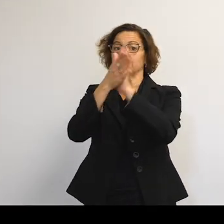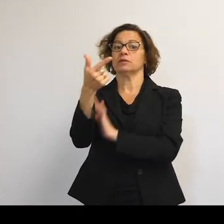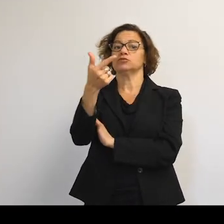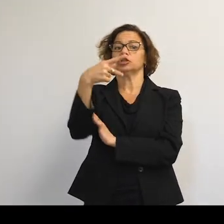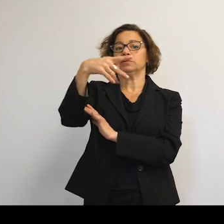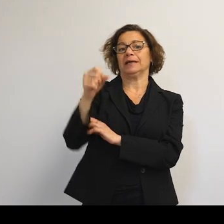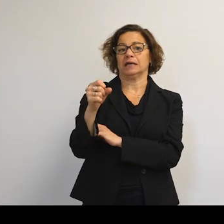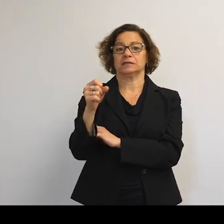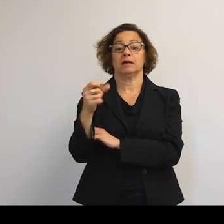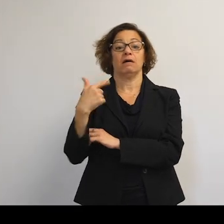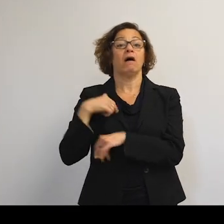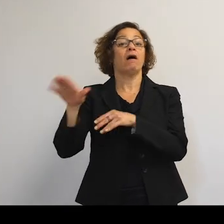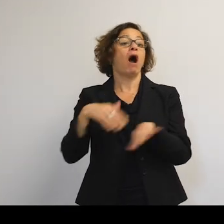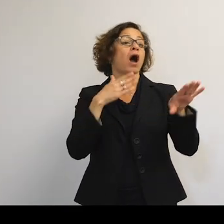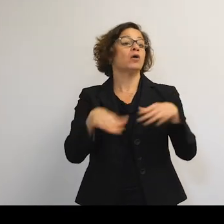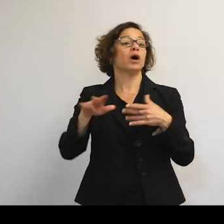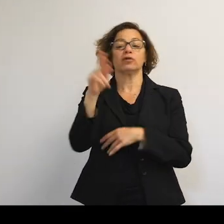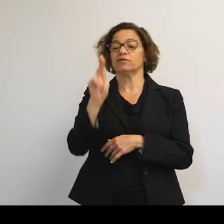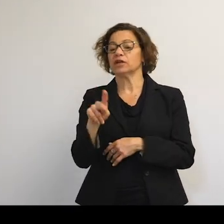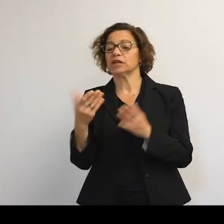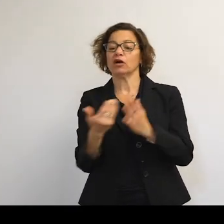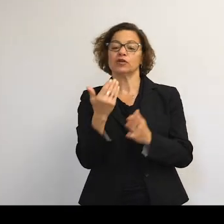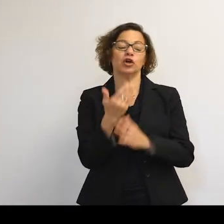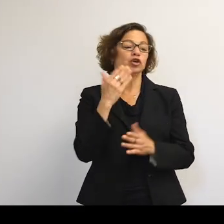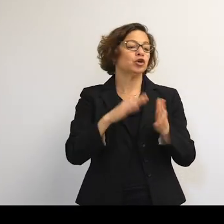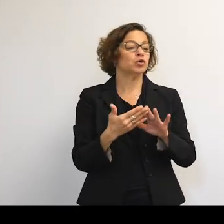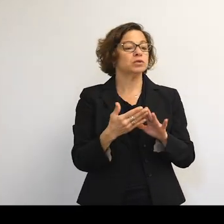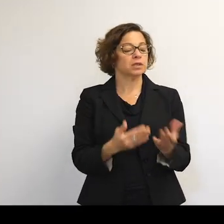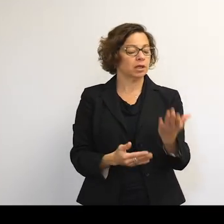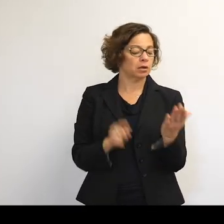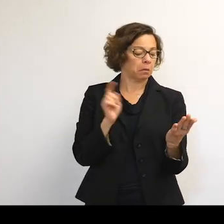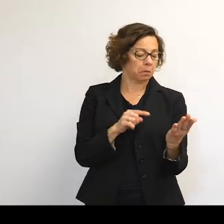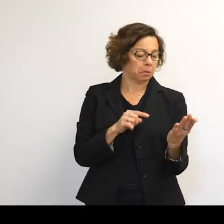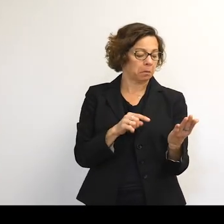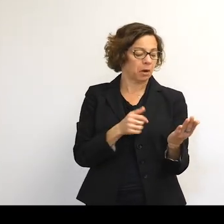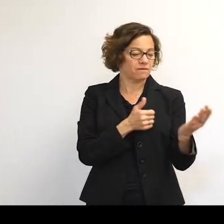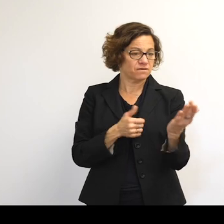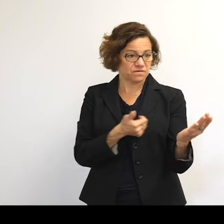New cities-- I wander around Philadelphia staring at my blue dot, trying to work out how to get places.